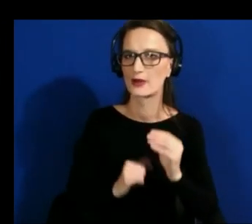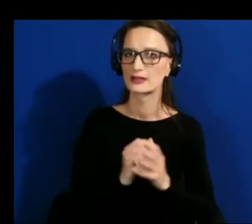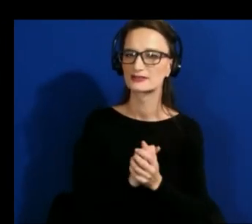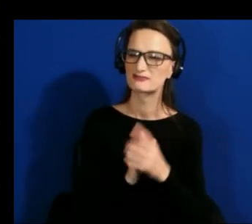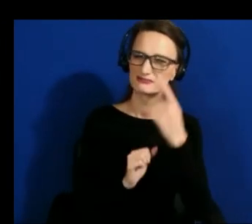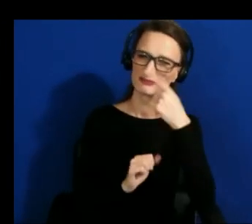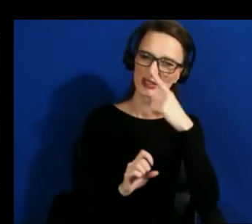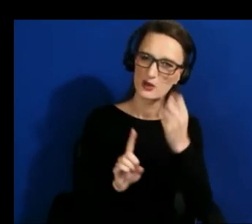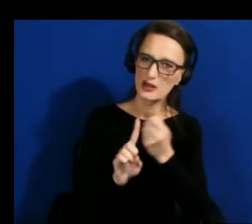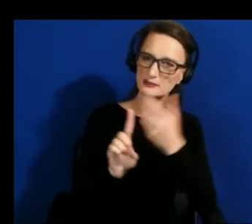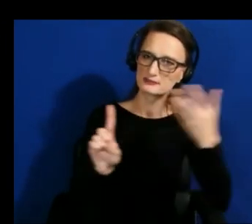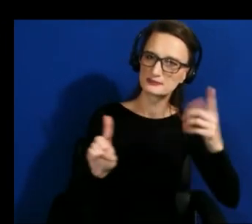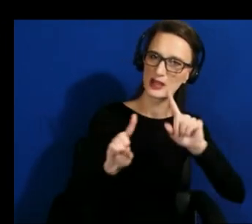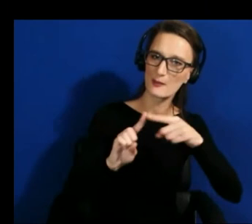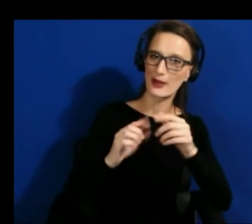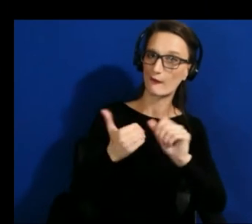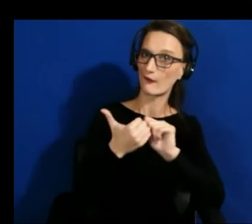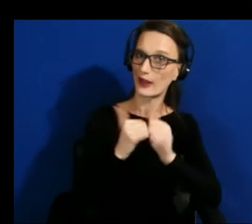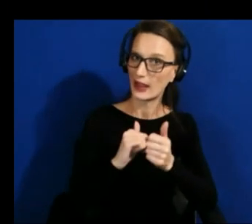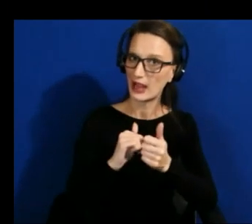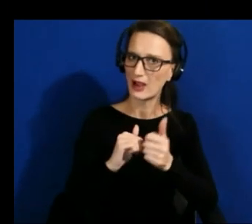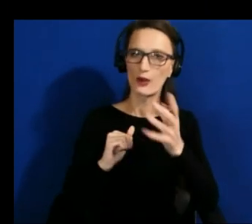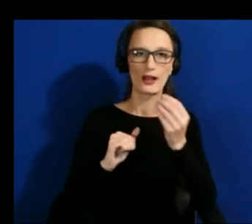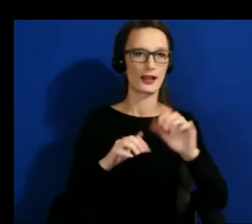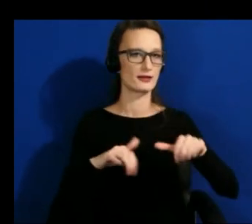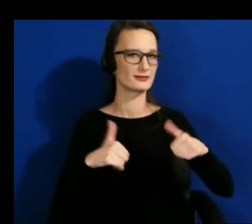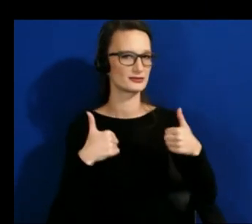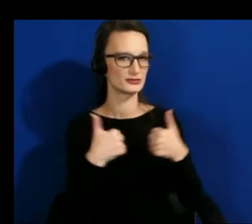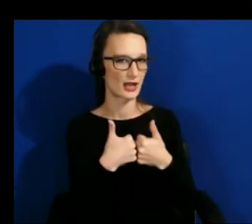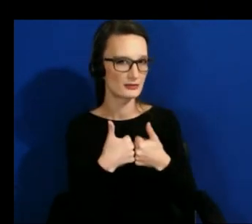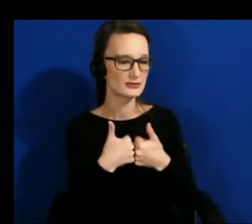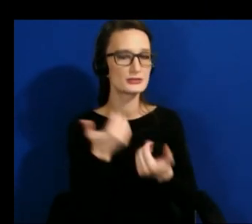what are the some of the challenges maybe pros and cons of using that kind of technology in your work